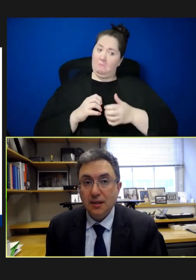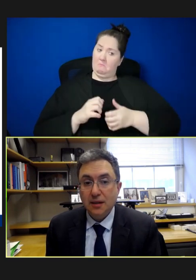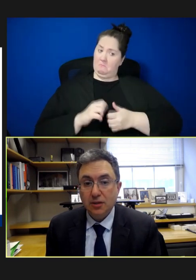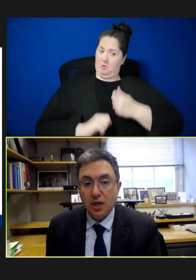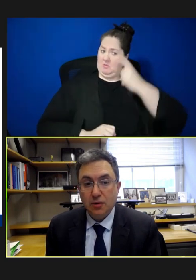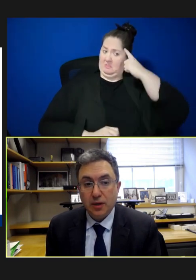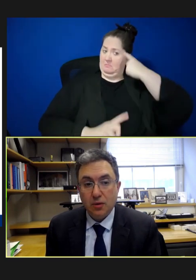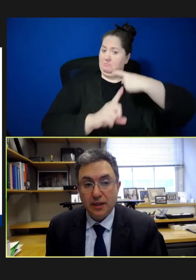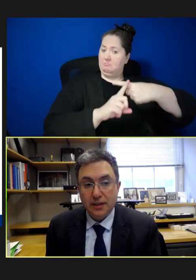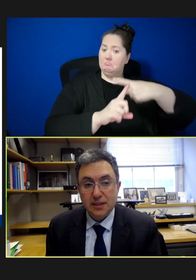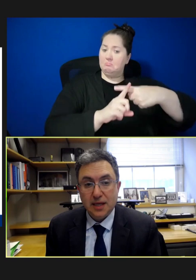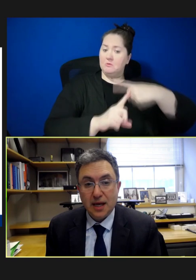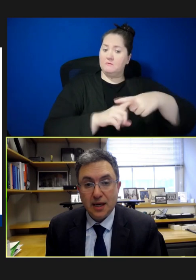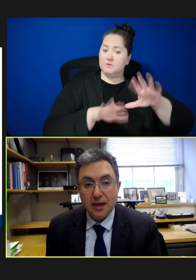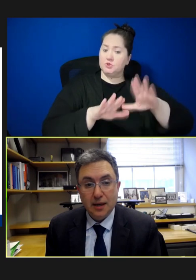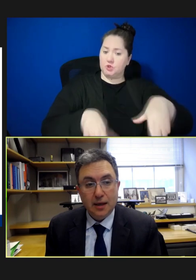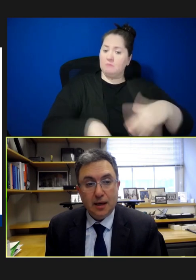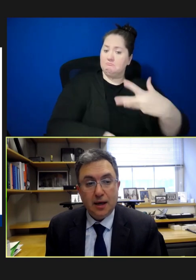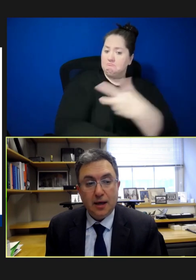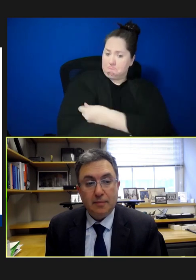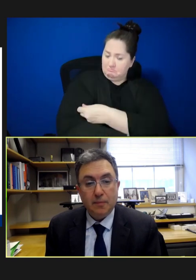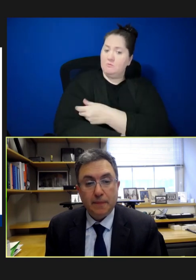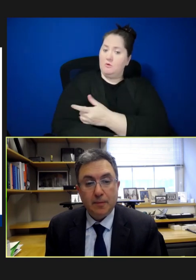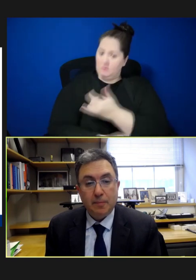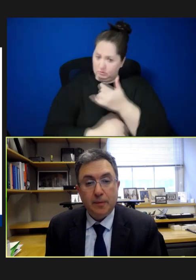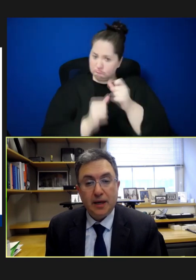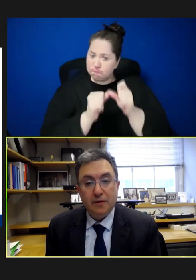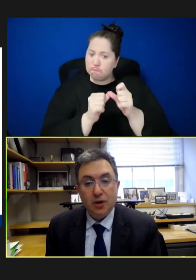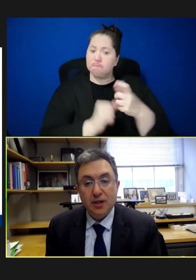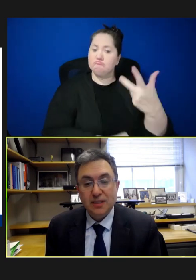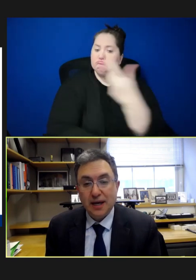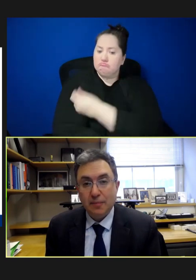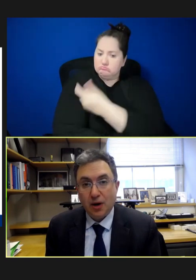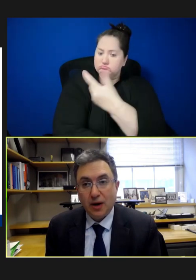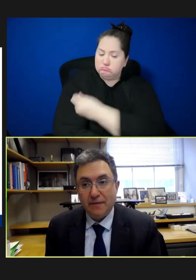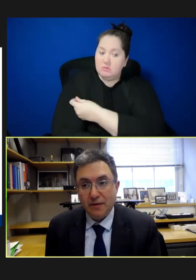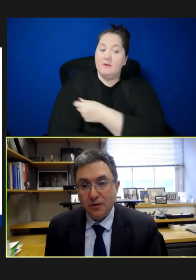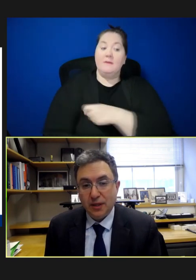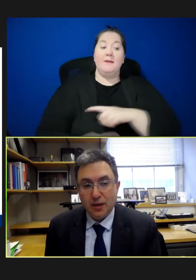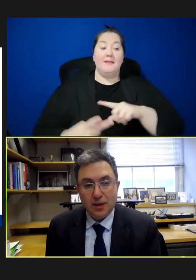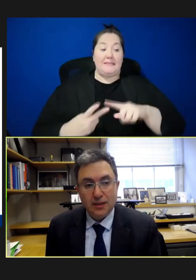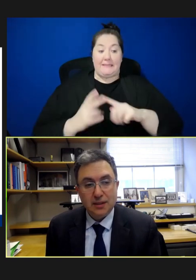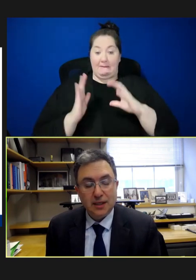that they're generally holding steady. But if you go to the second paragraph and if you click once,